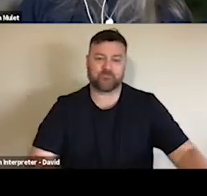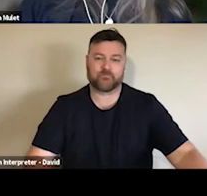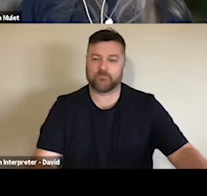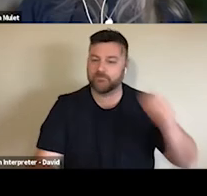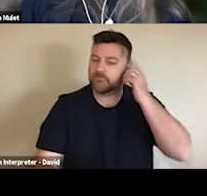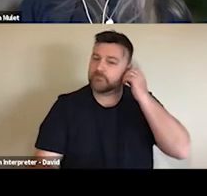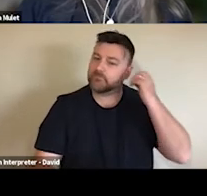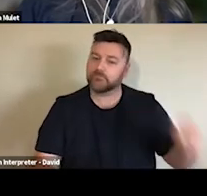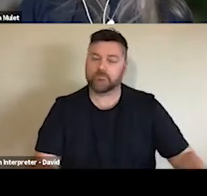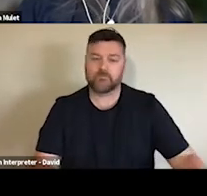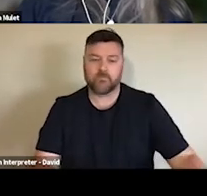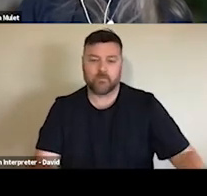prepared to spend more.